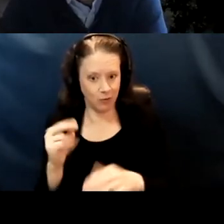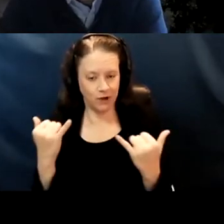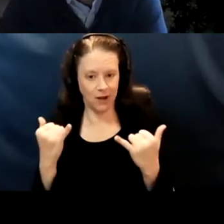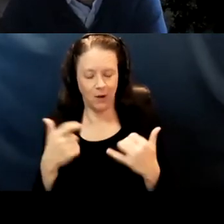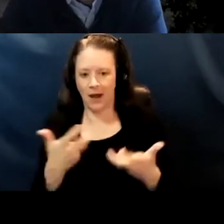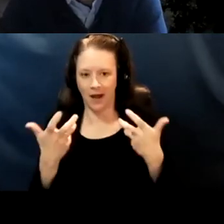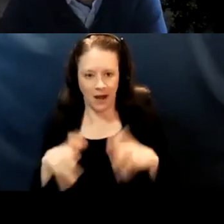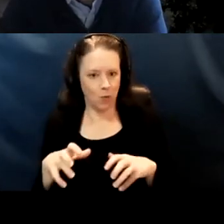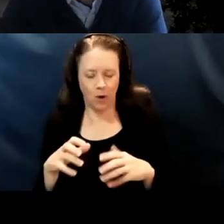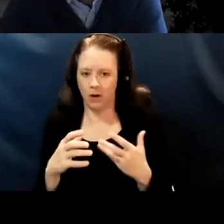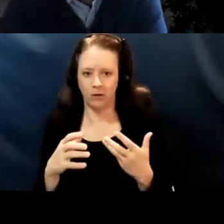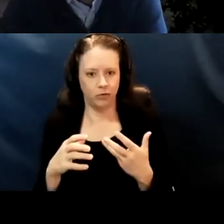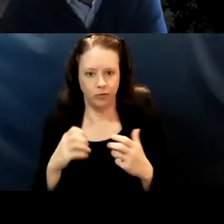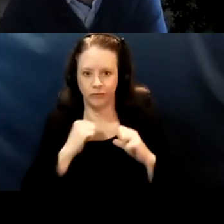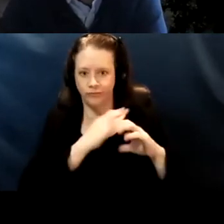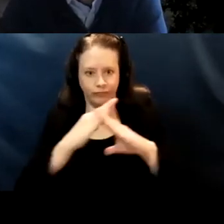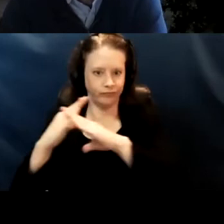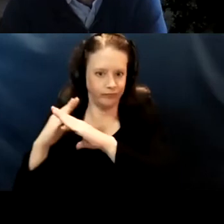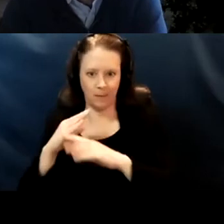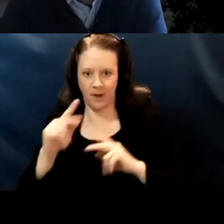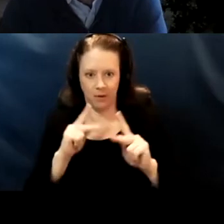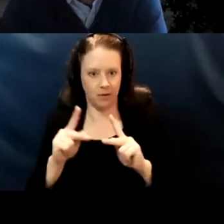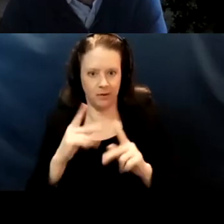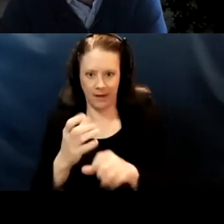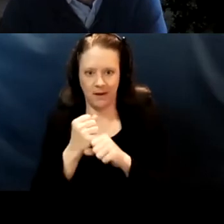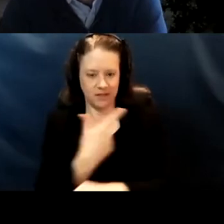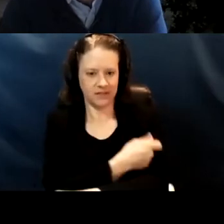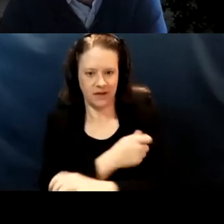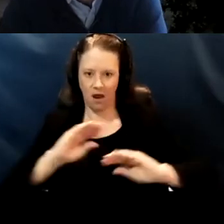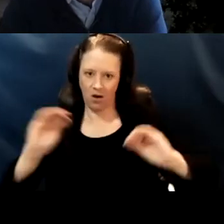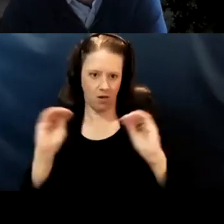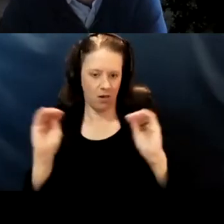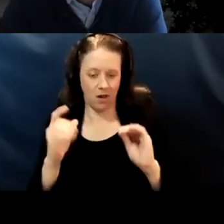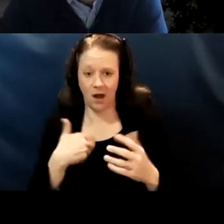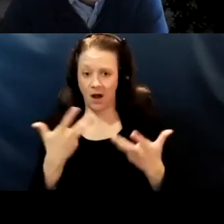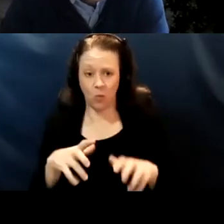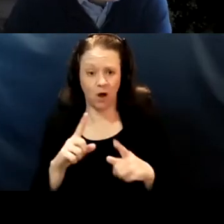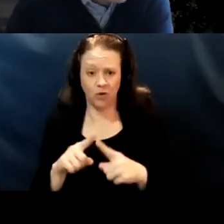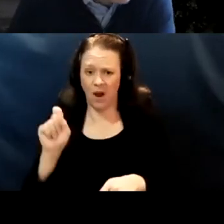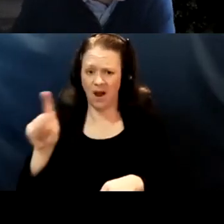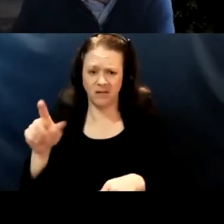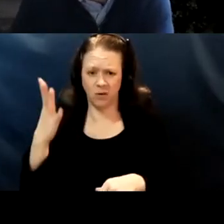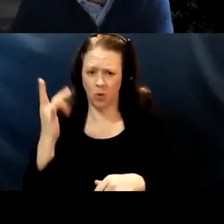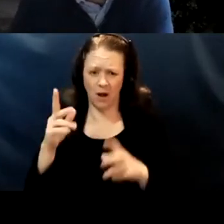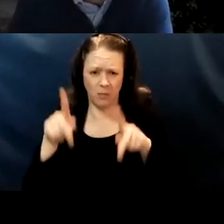in the way of folks getting vaccinated. And I don't wanna question why somebody needs it at home. I want them to be able to get it